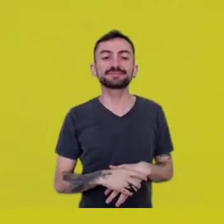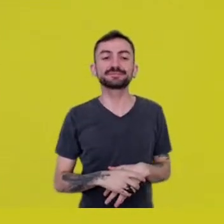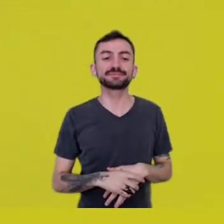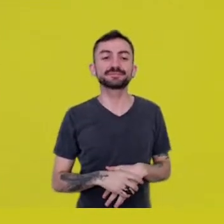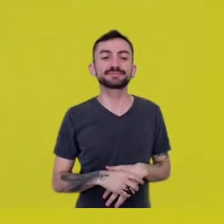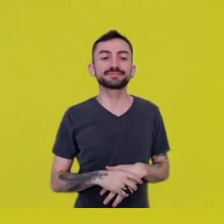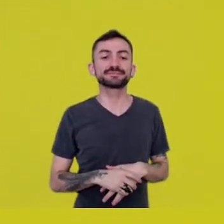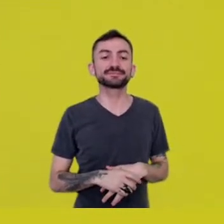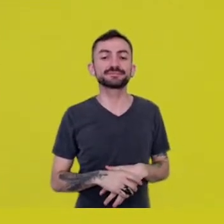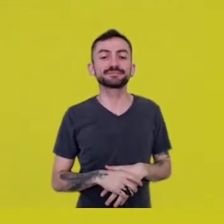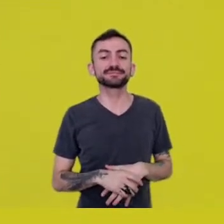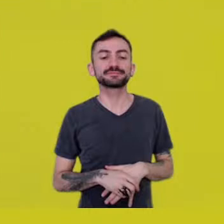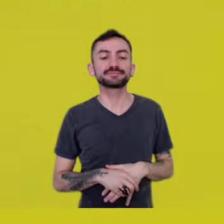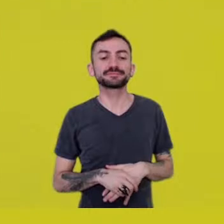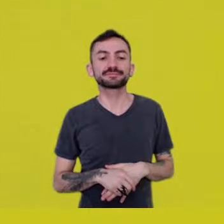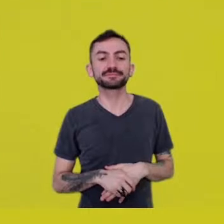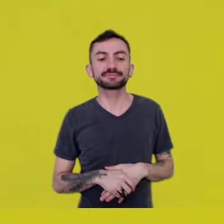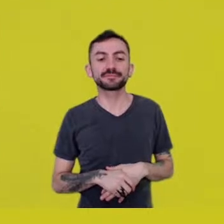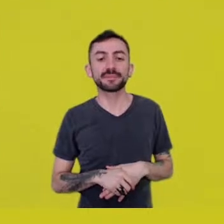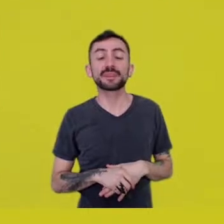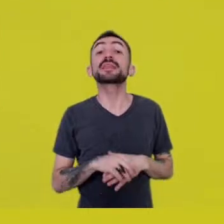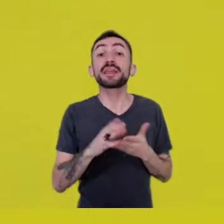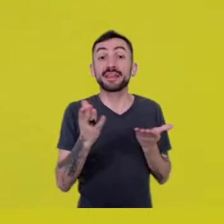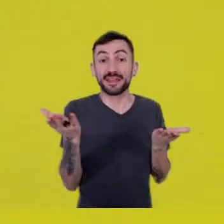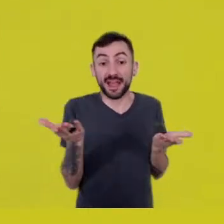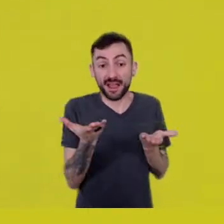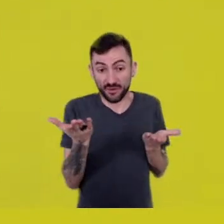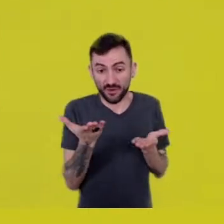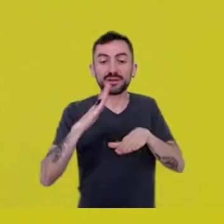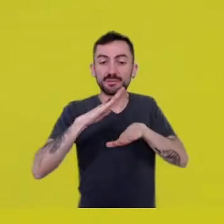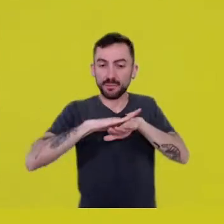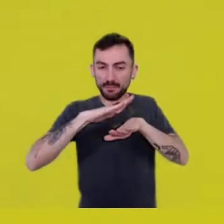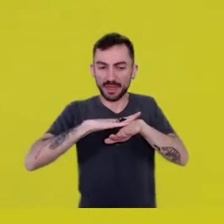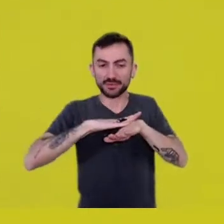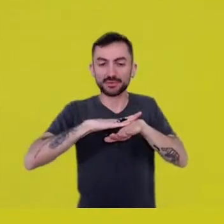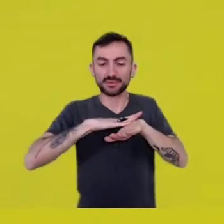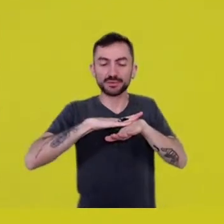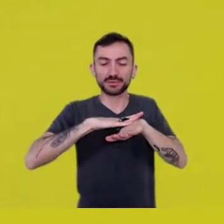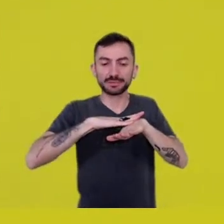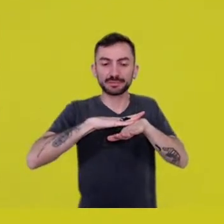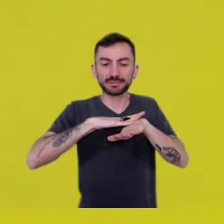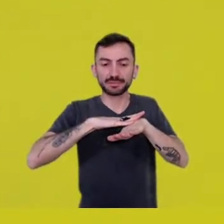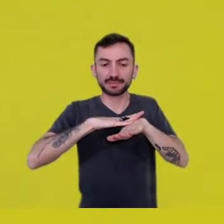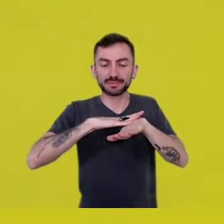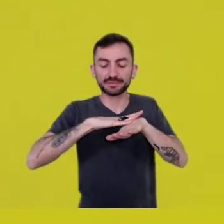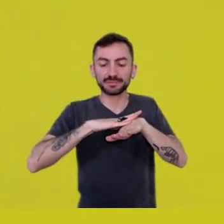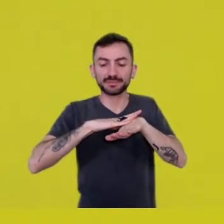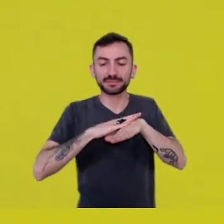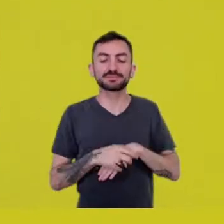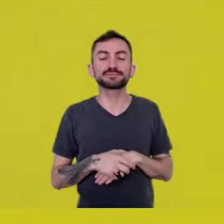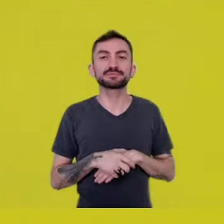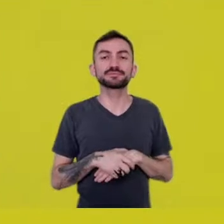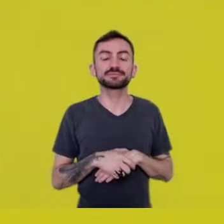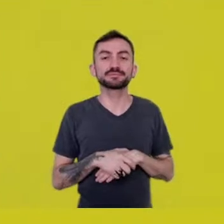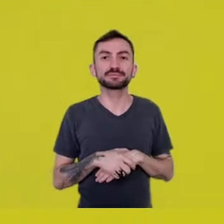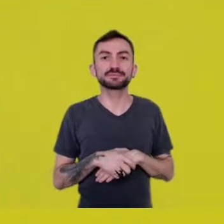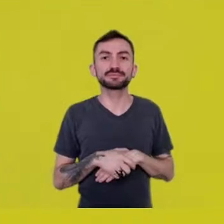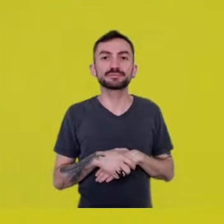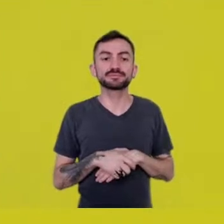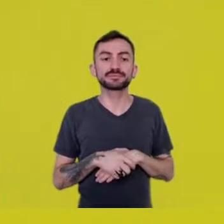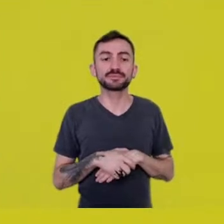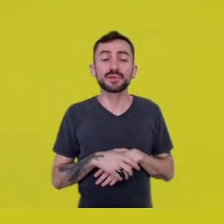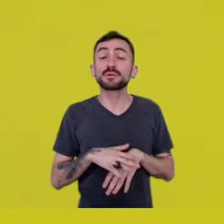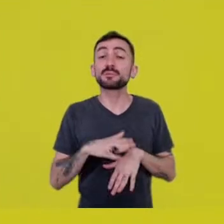And in these times of scarce perspectives